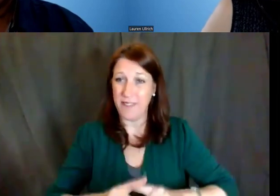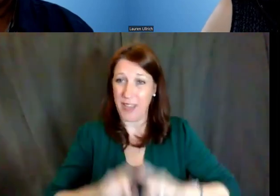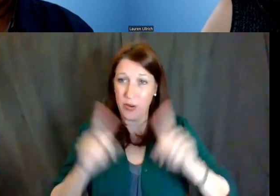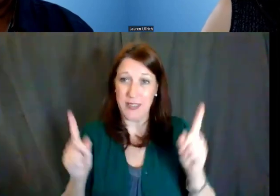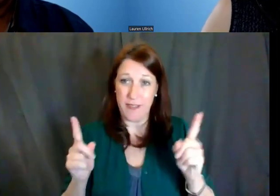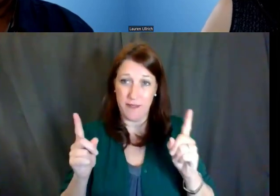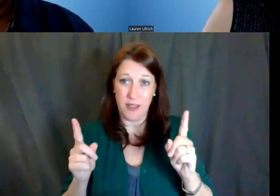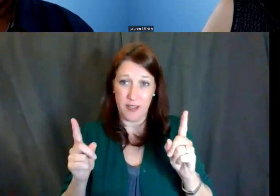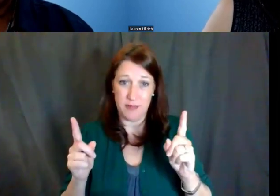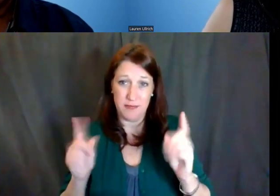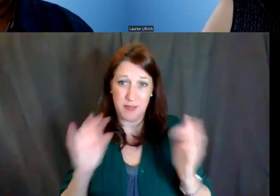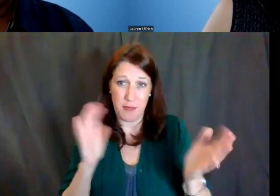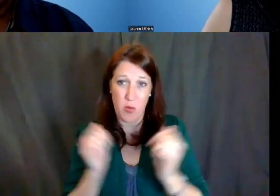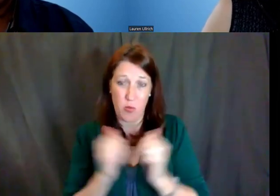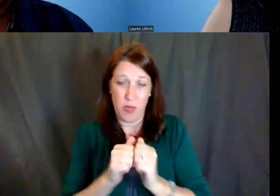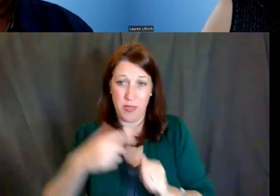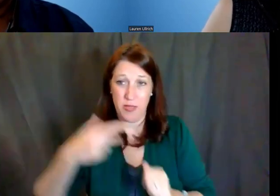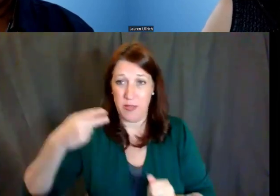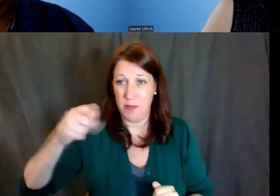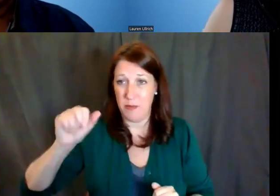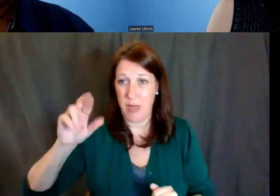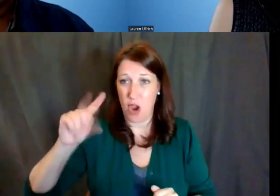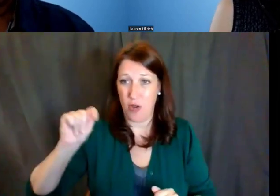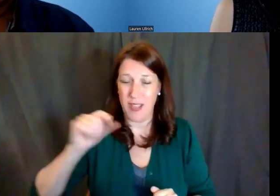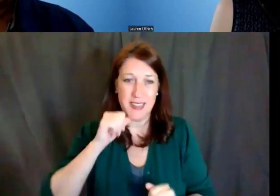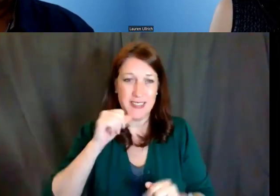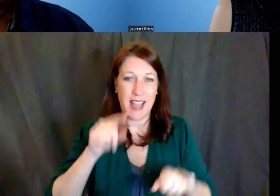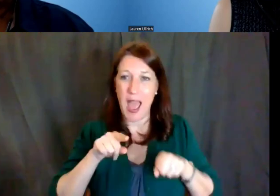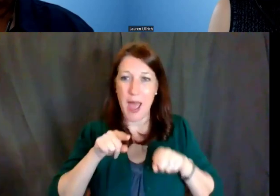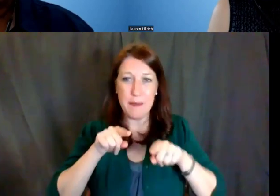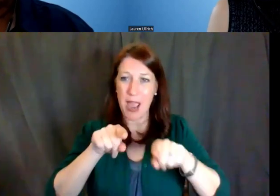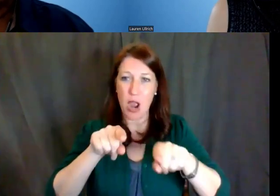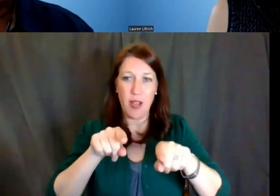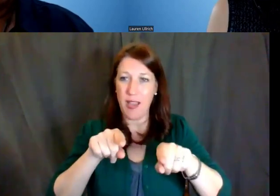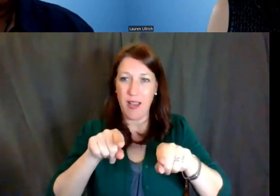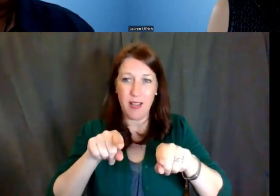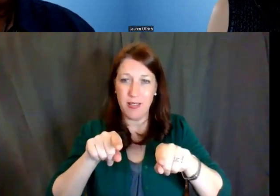there just isn't a parallel award offered by the IC.